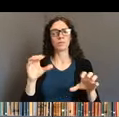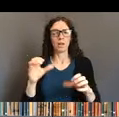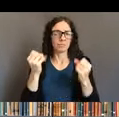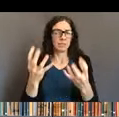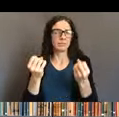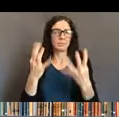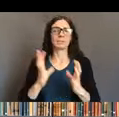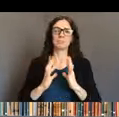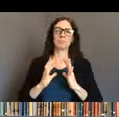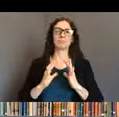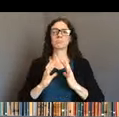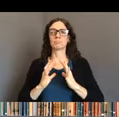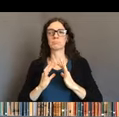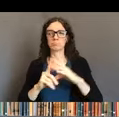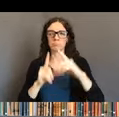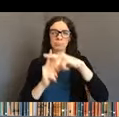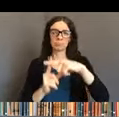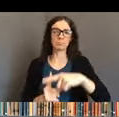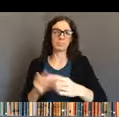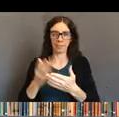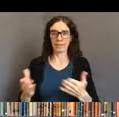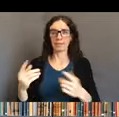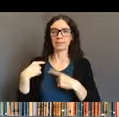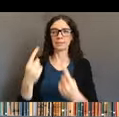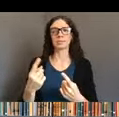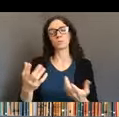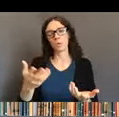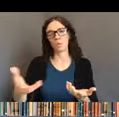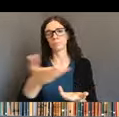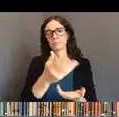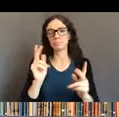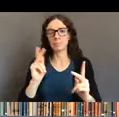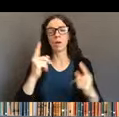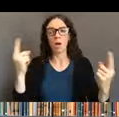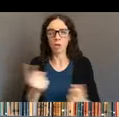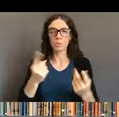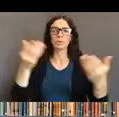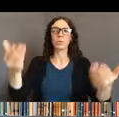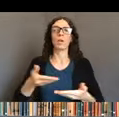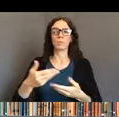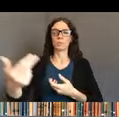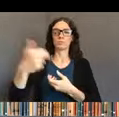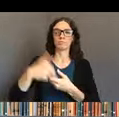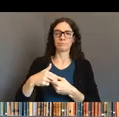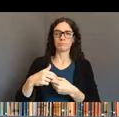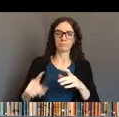people are welcome always to come to our meetings. I want to thank Angela Weaver for,